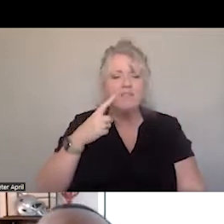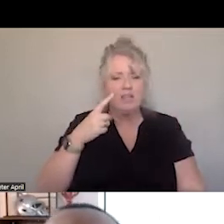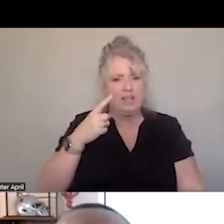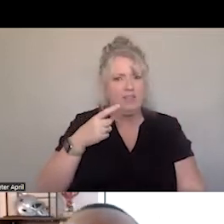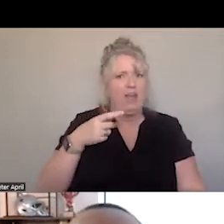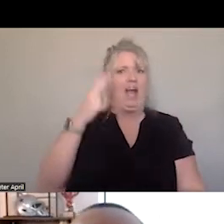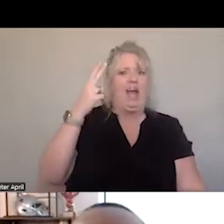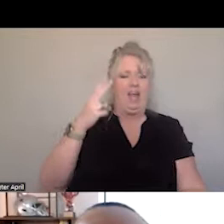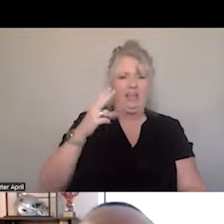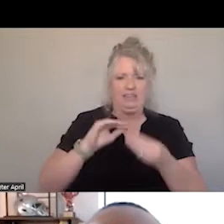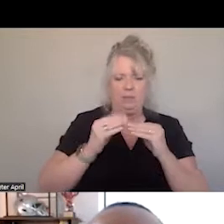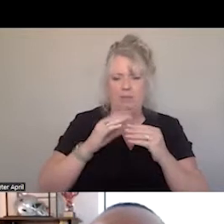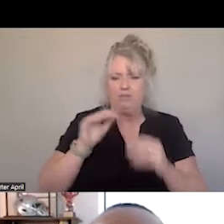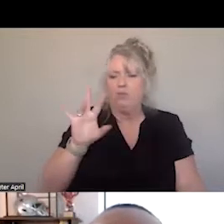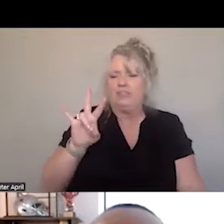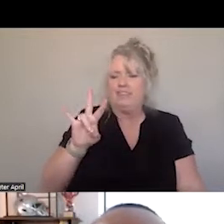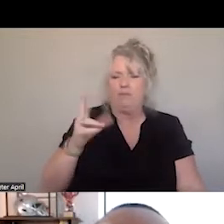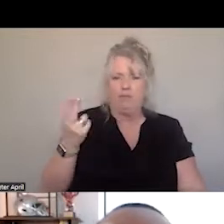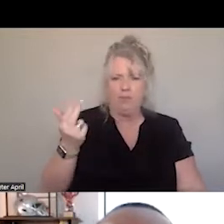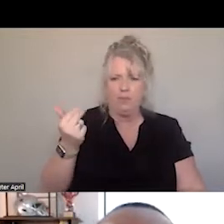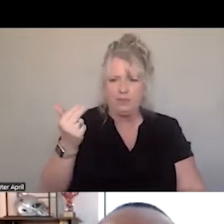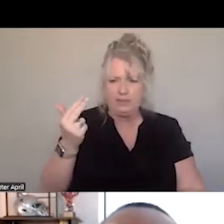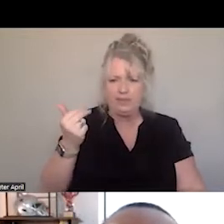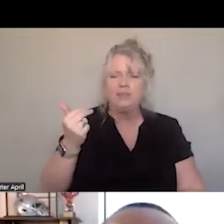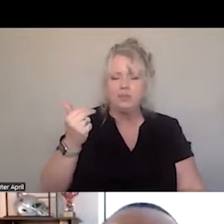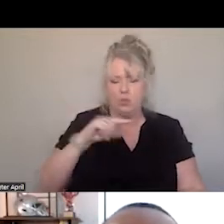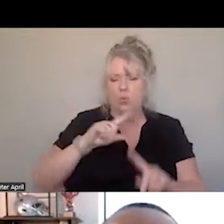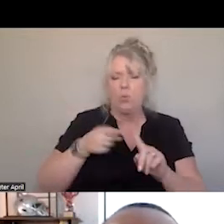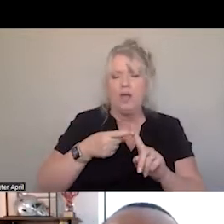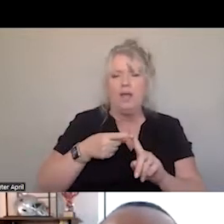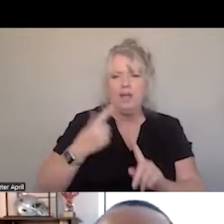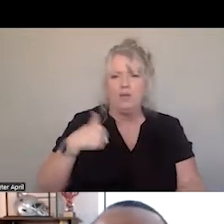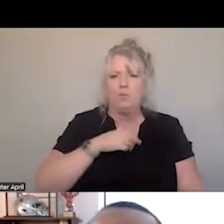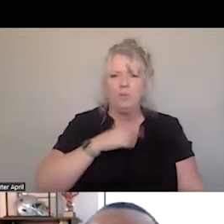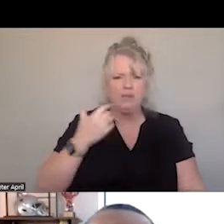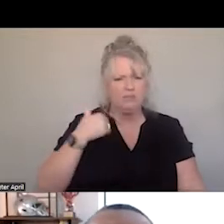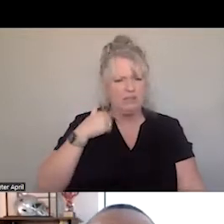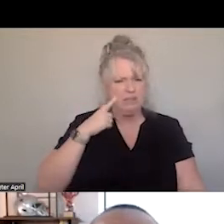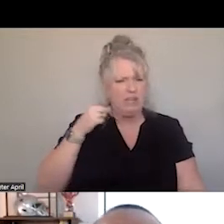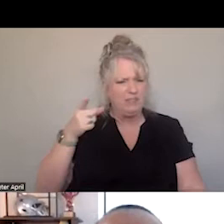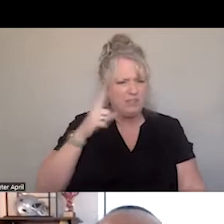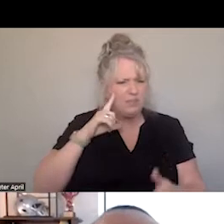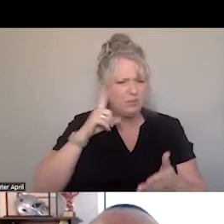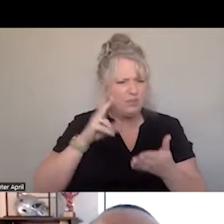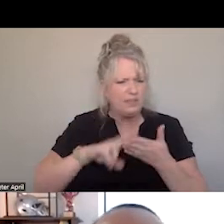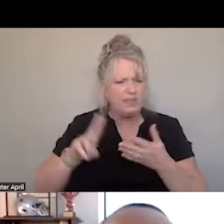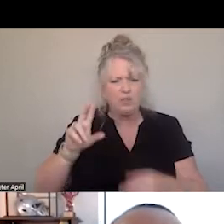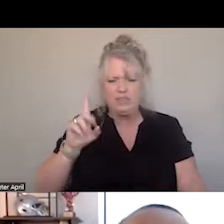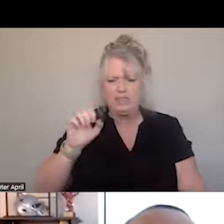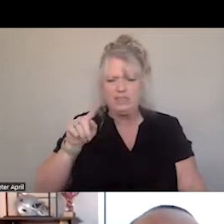THE 7/13, VERSION WHEN WE HAD, ASSISTANT SECRETARY RITTMAN ON. SO, CHASING THAT NUMBER.